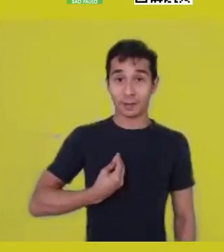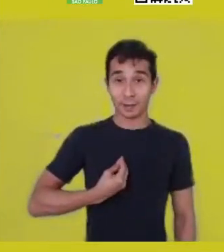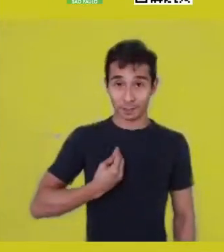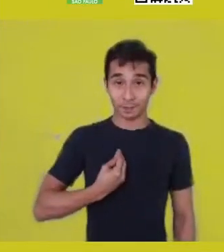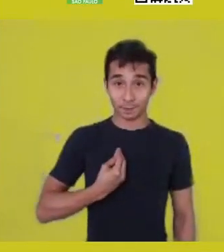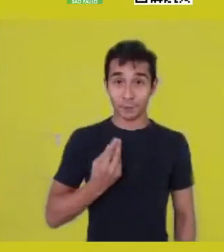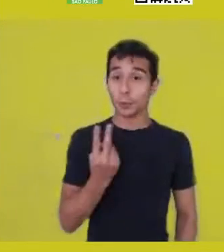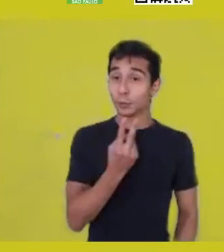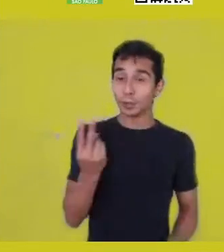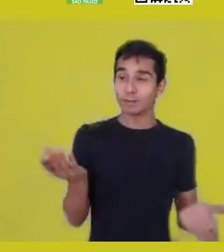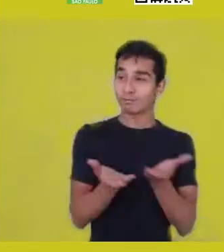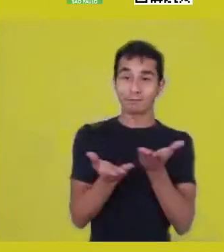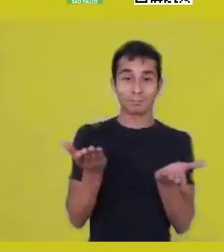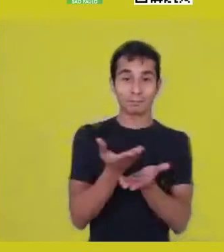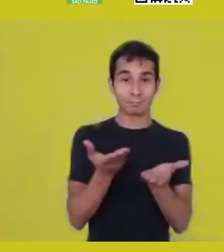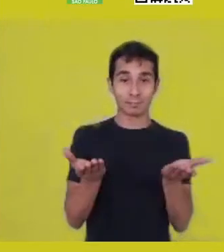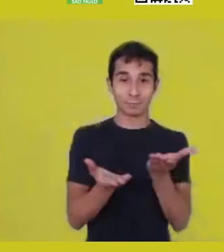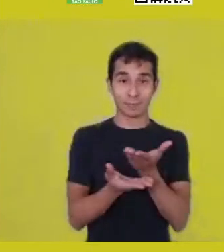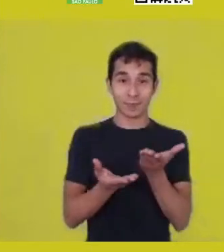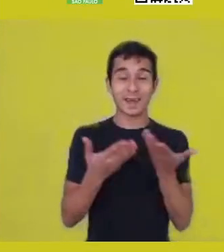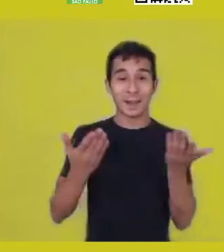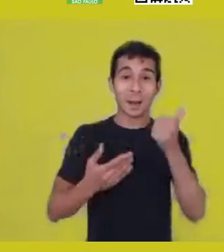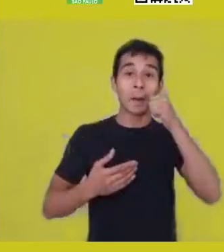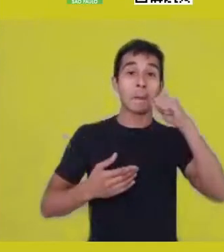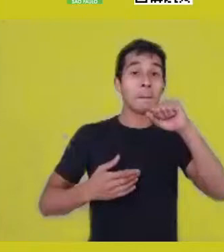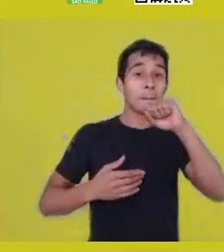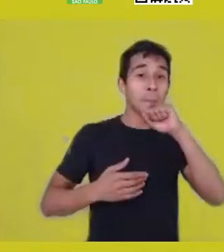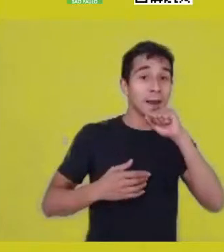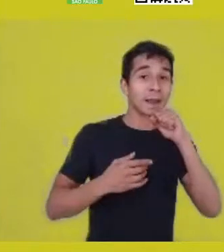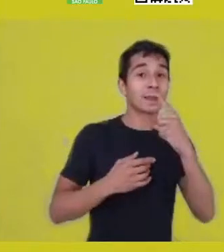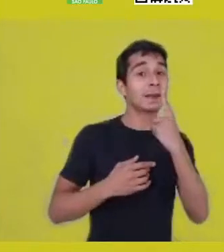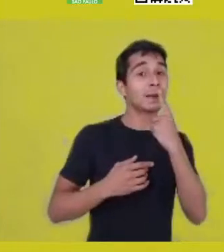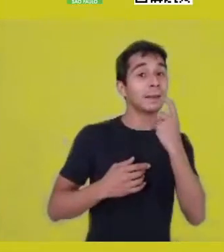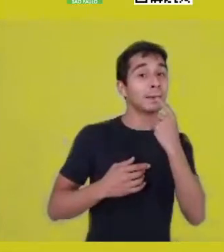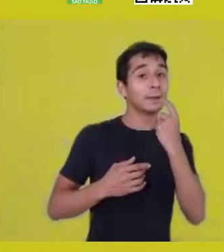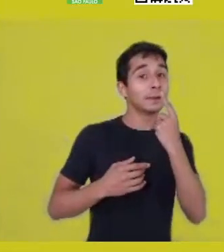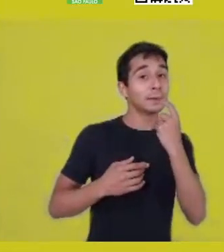get this drop of blood from my mother, and when I get it,